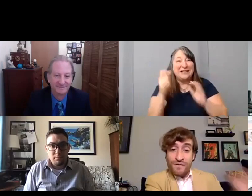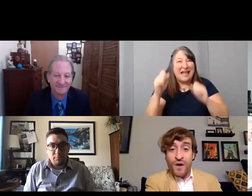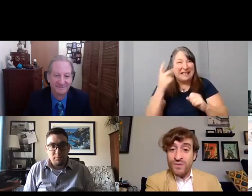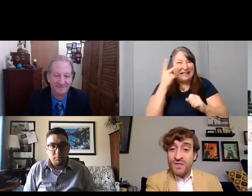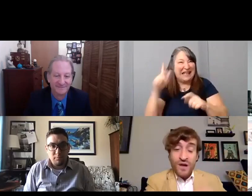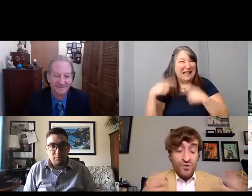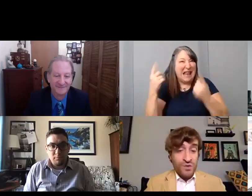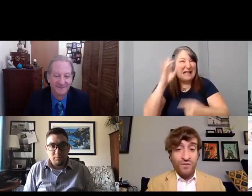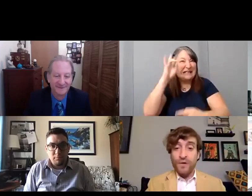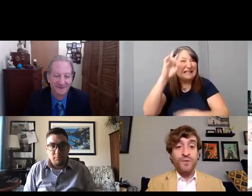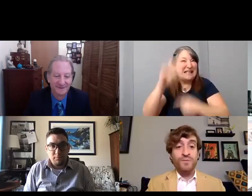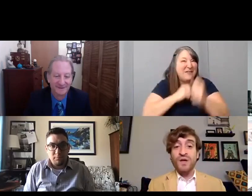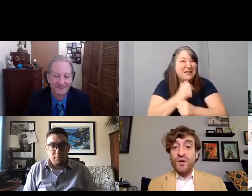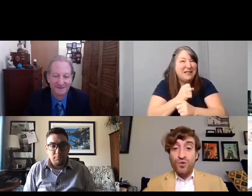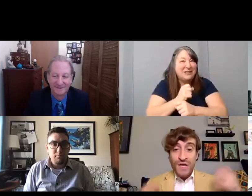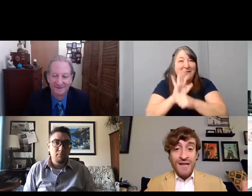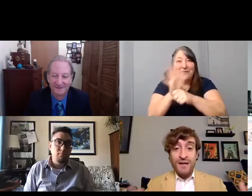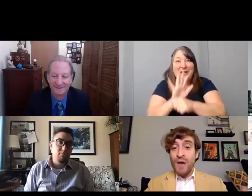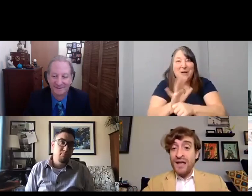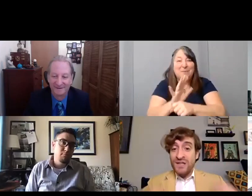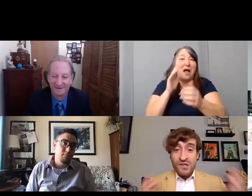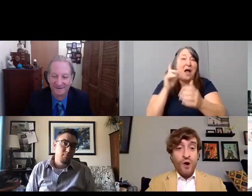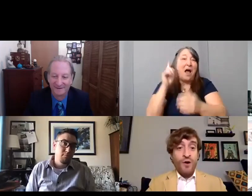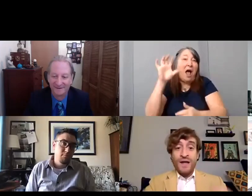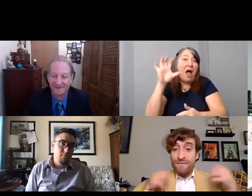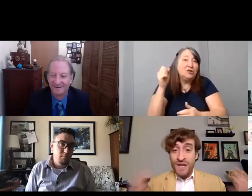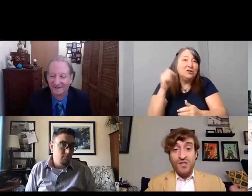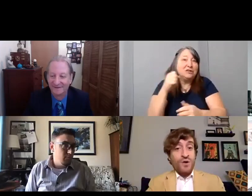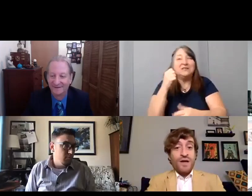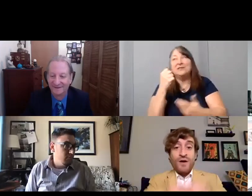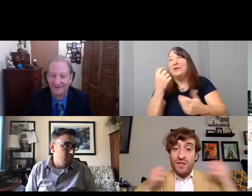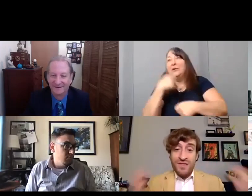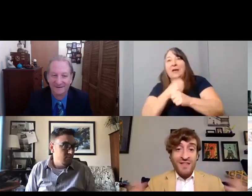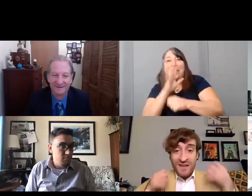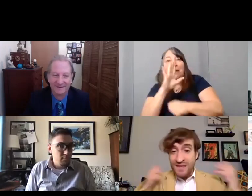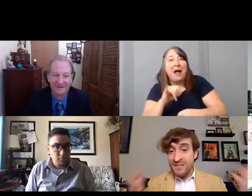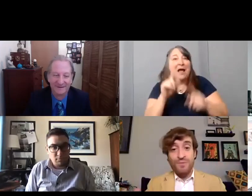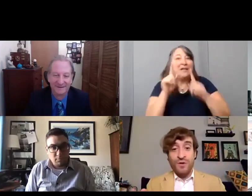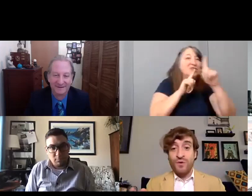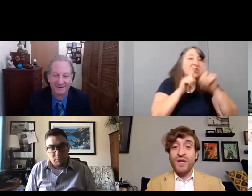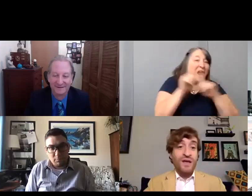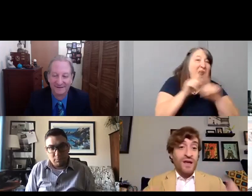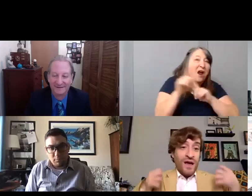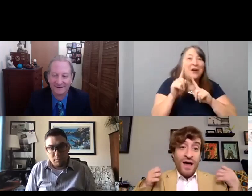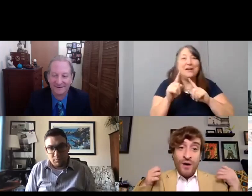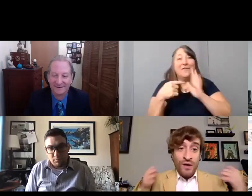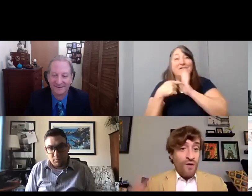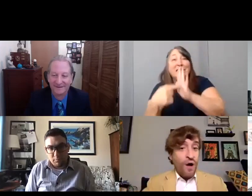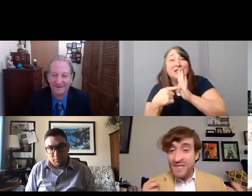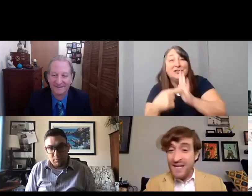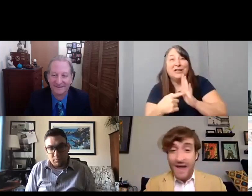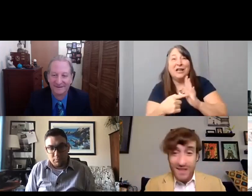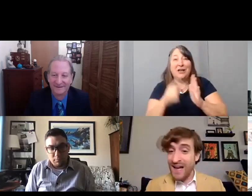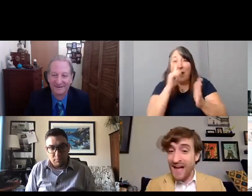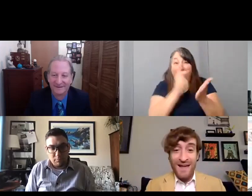Hundreds of films created by, starring, featuring, authentic disability. We've all seen everything on Netflix.